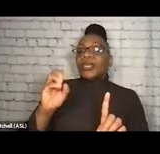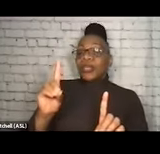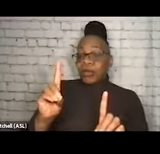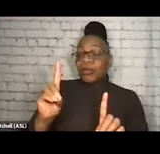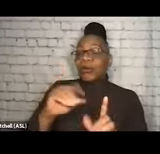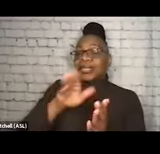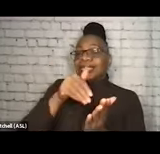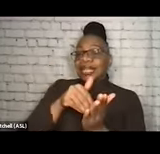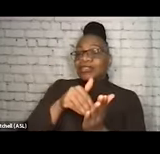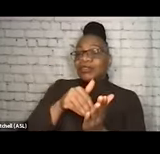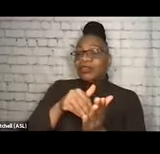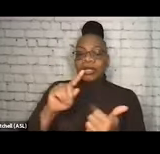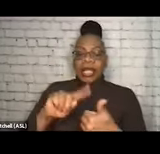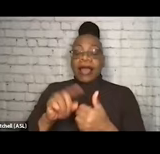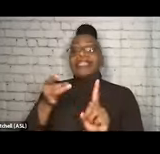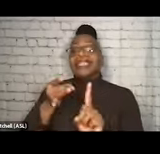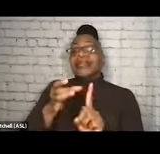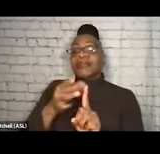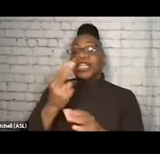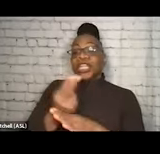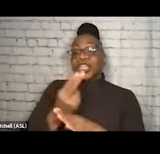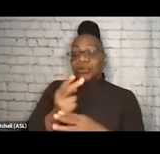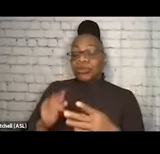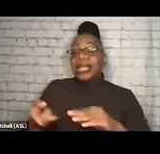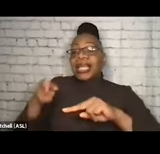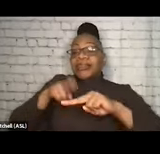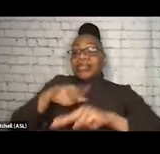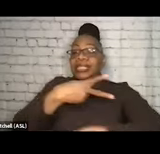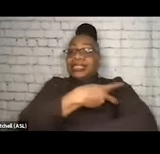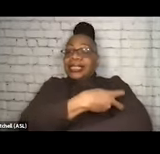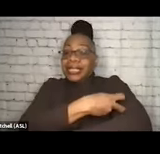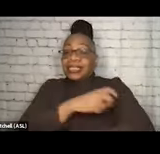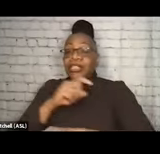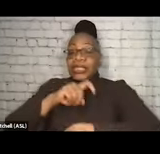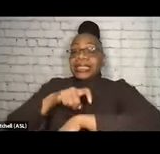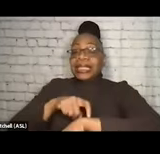Stimulant use, increased injection rates in the time of fentanyl. Now it's not like fentanyl is brand new to us.